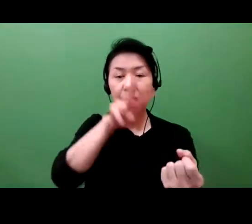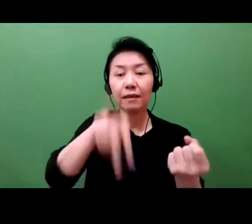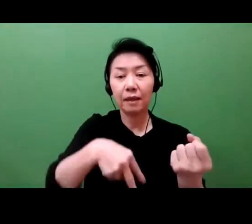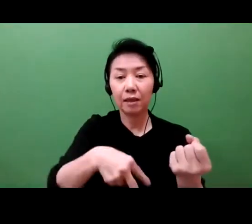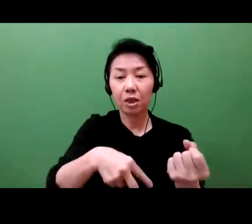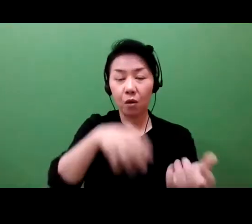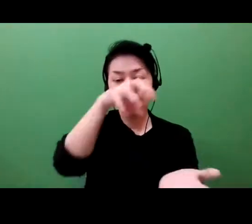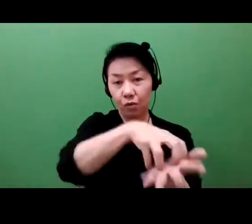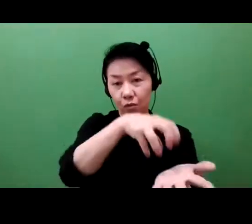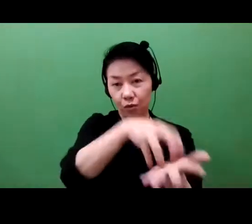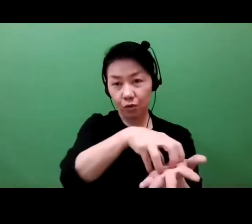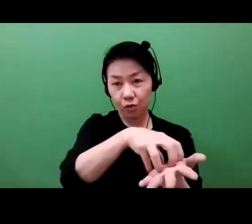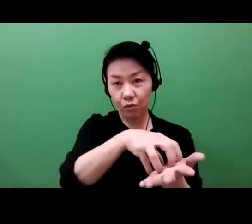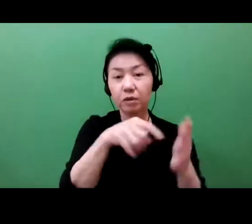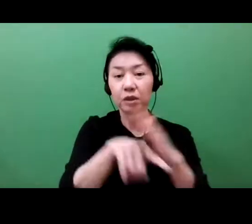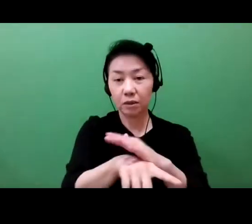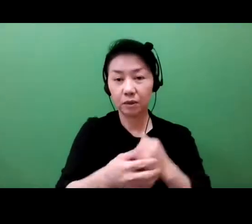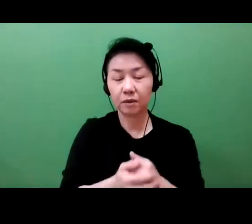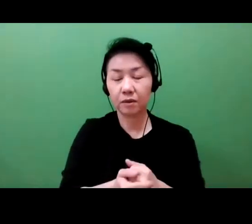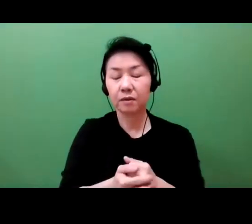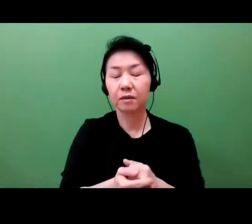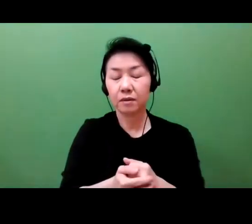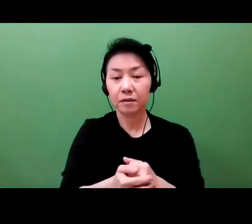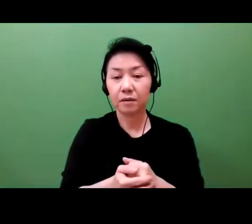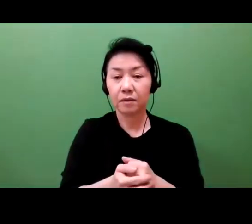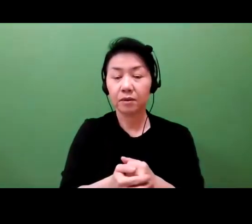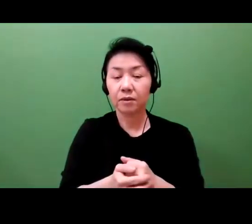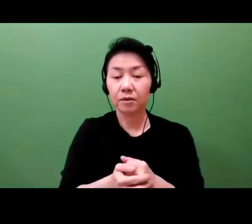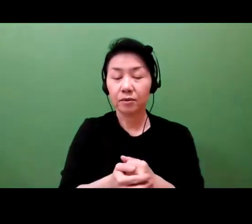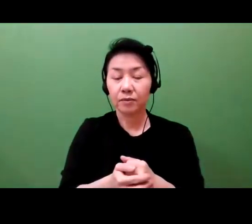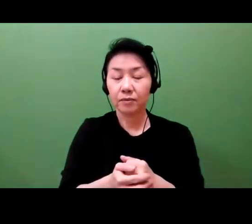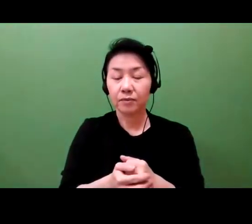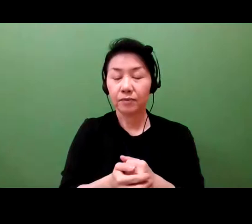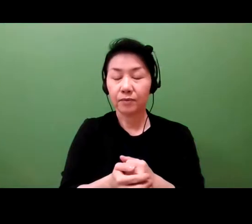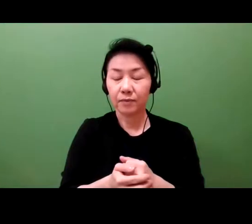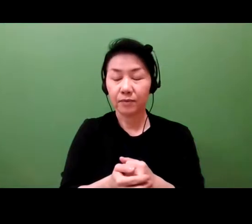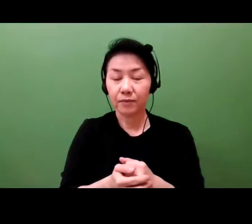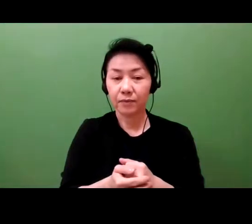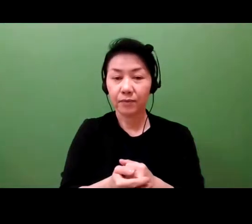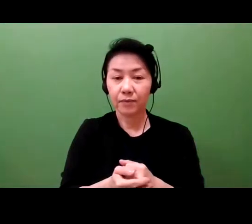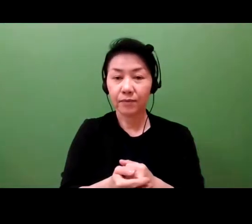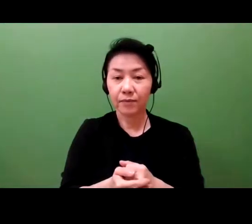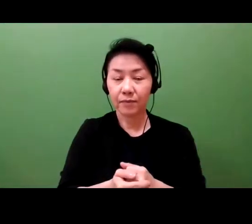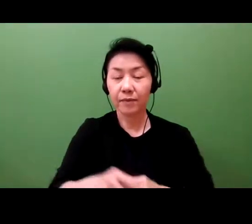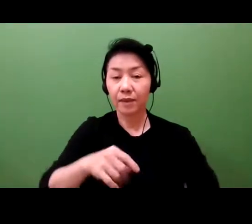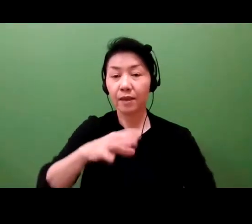once you have the innovation is to start thinking about defining it and then protecting it